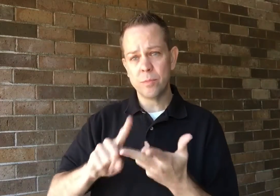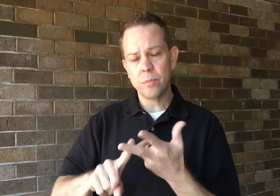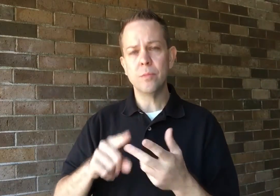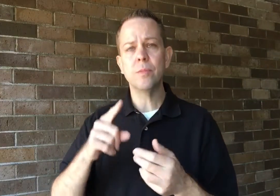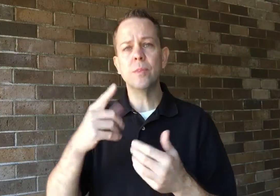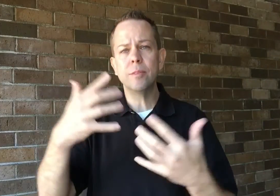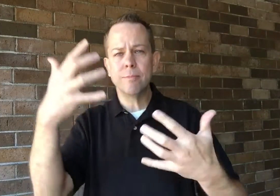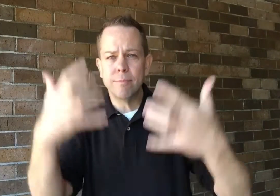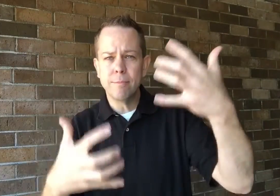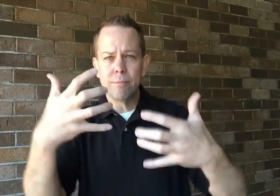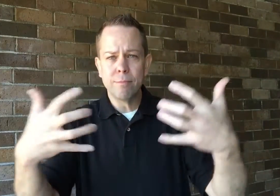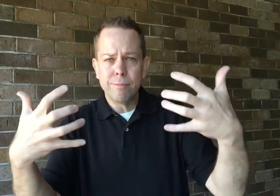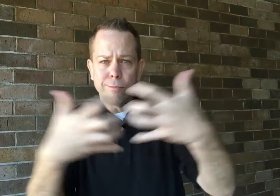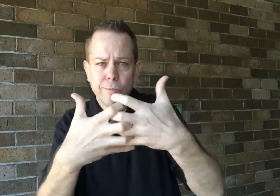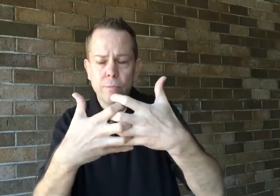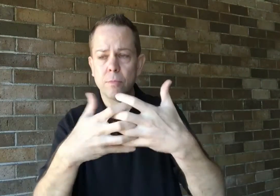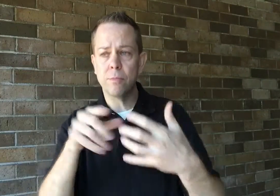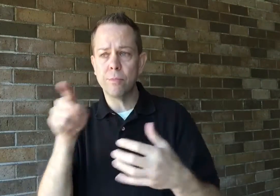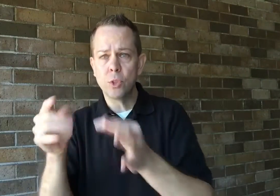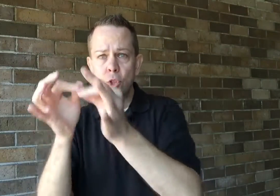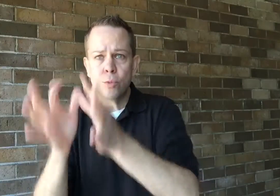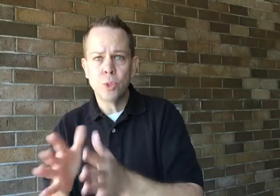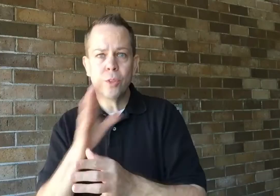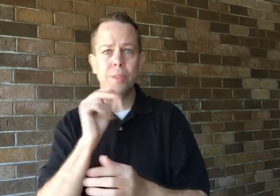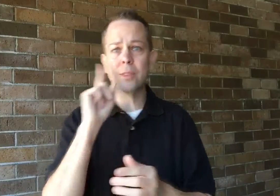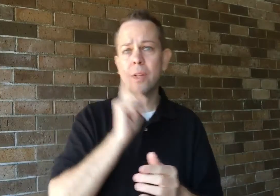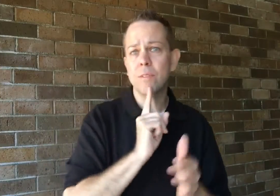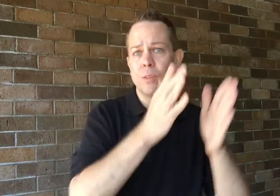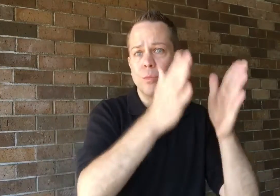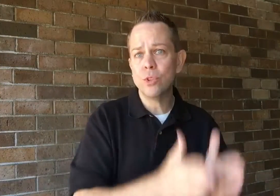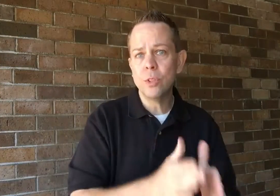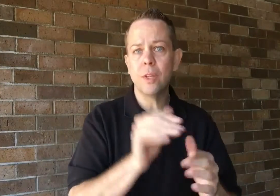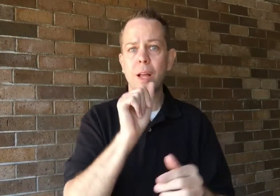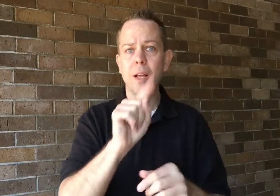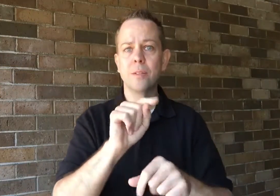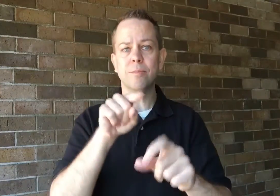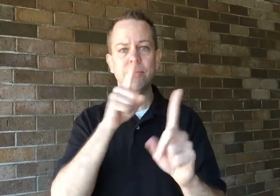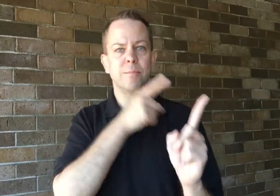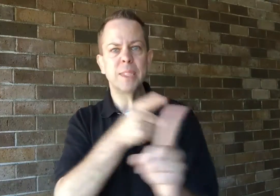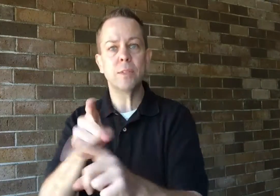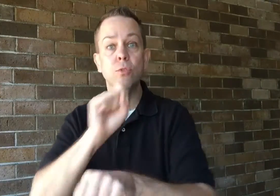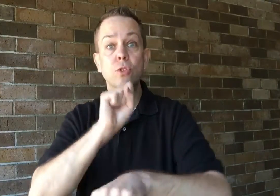They don't match the interpreter and the Deaf person